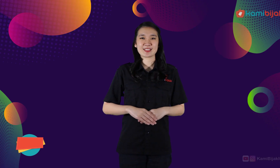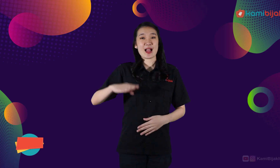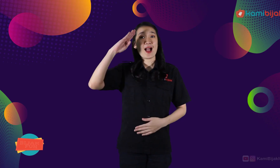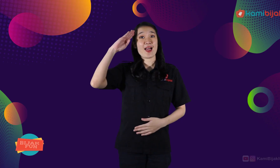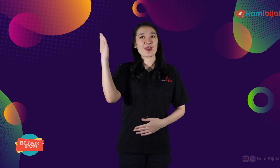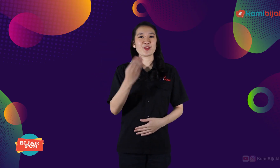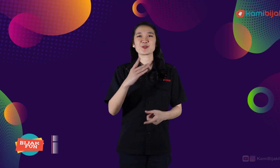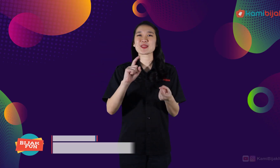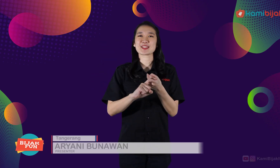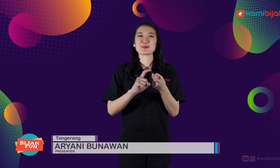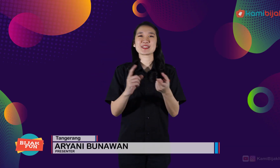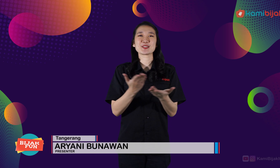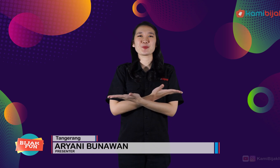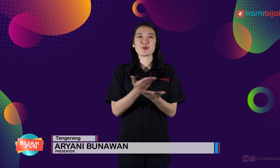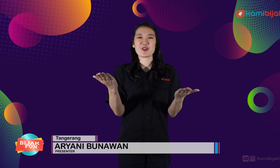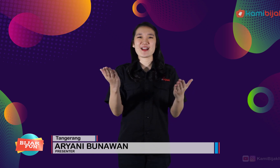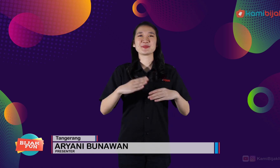Hello my friends.